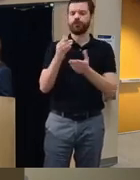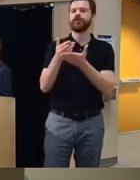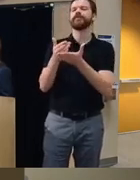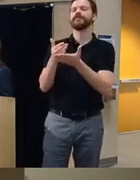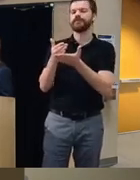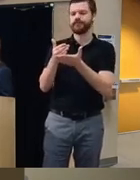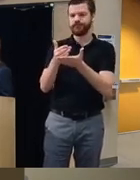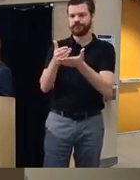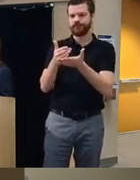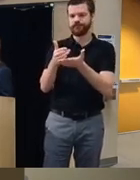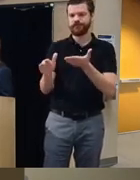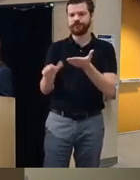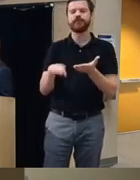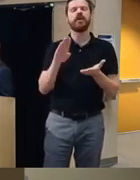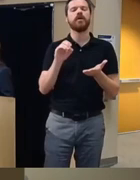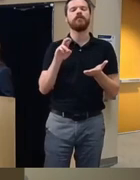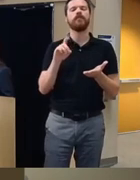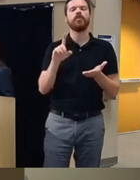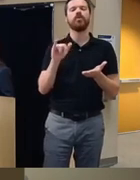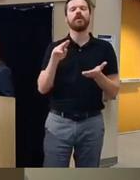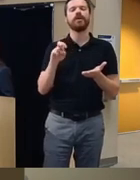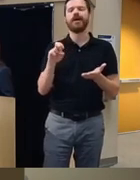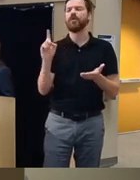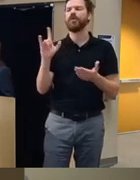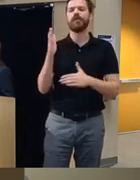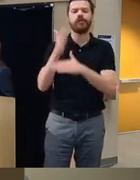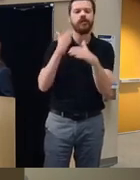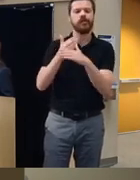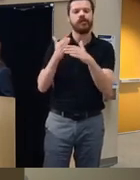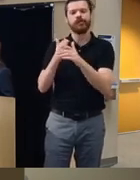borderline dysphoric typology where they're sort of harassing and stalking we excluded a